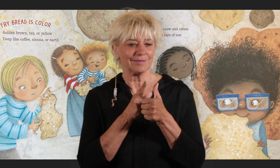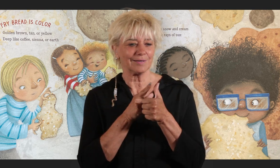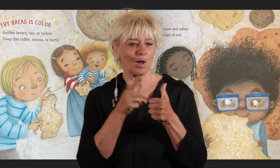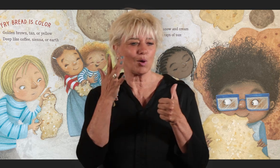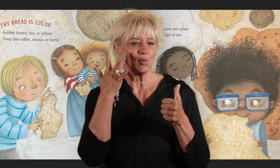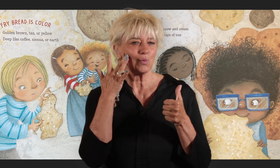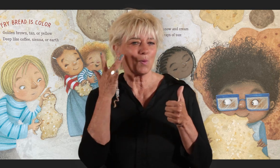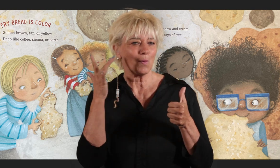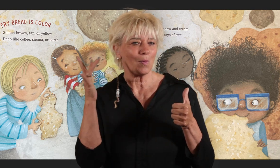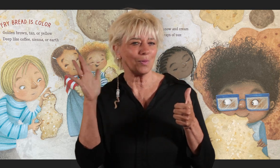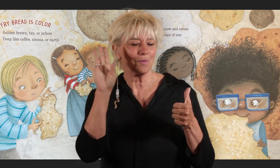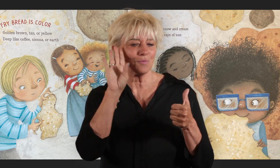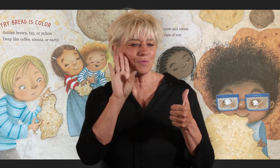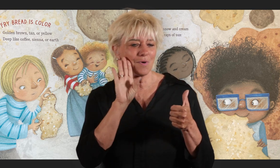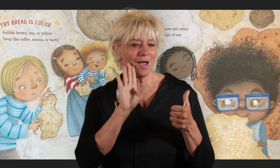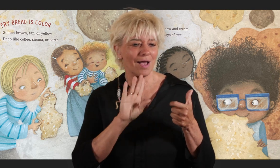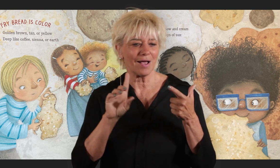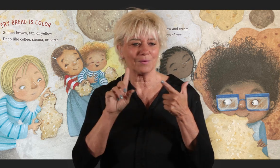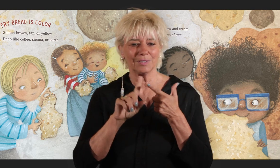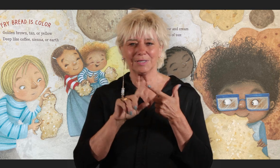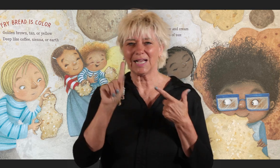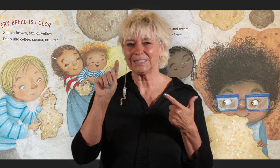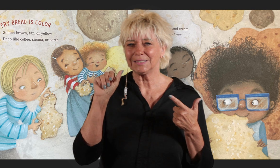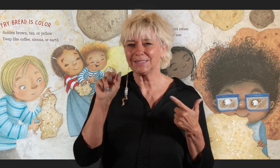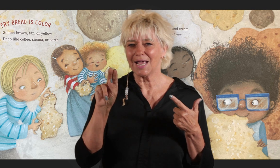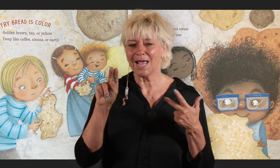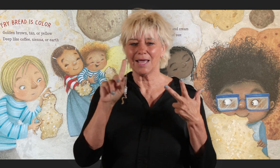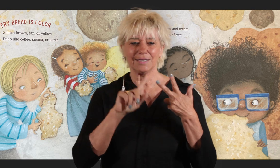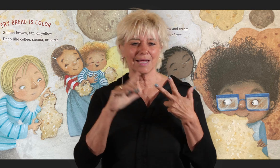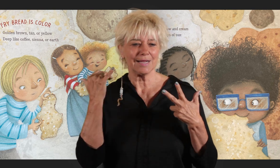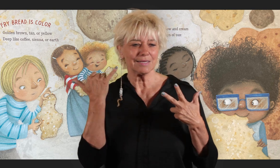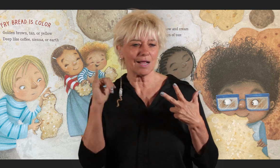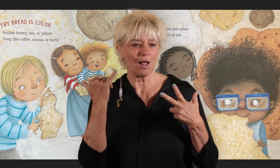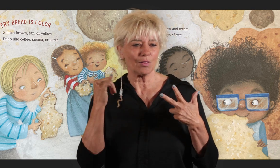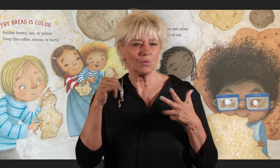Golden brown, tan, or yellow